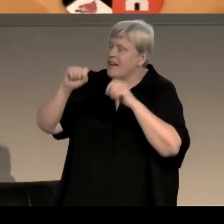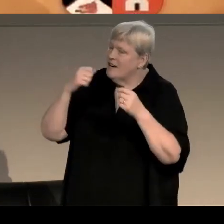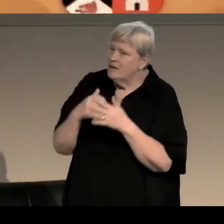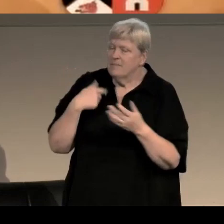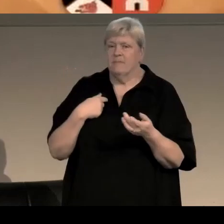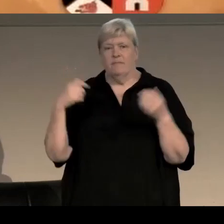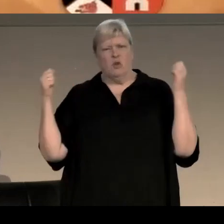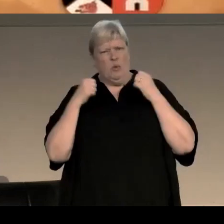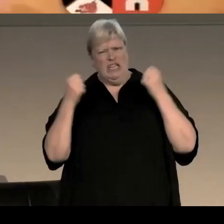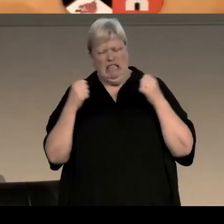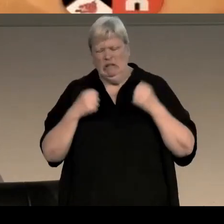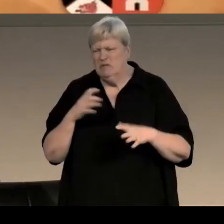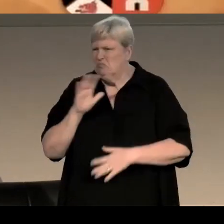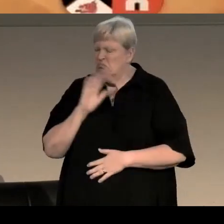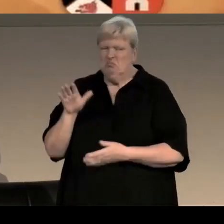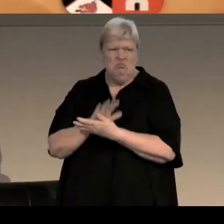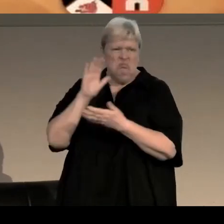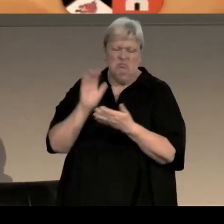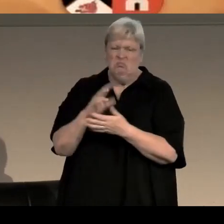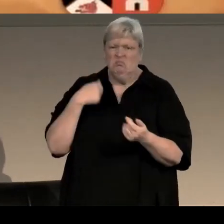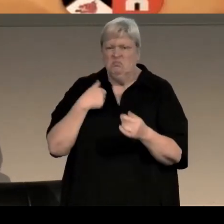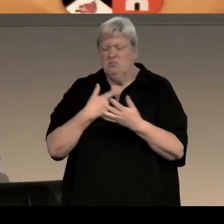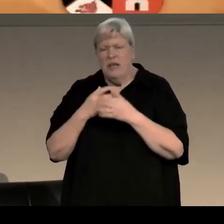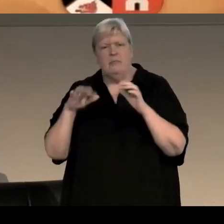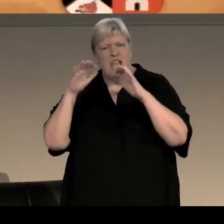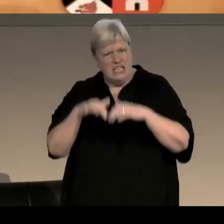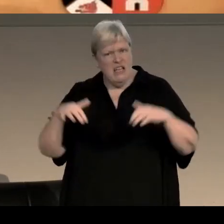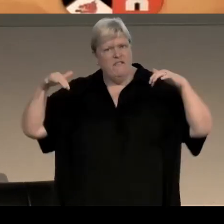and the book carries on through the Scottish devolution referendum, and then